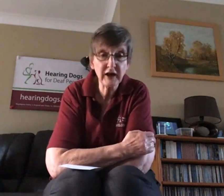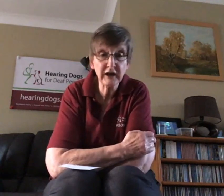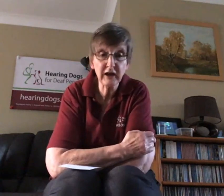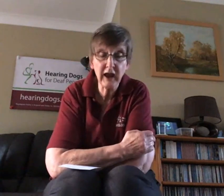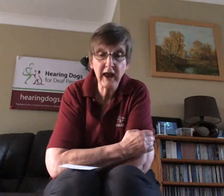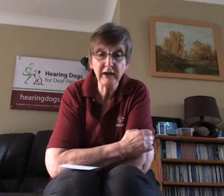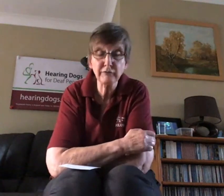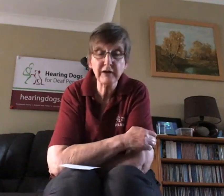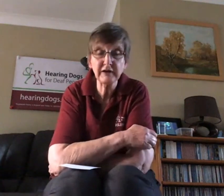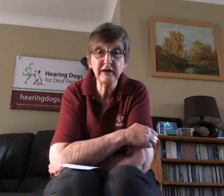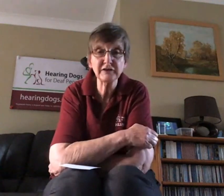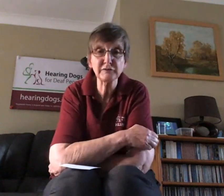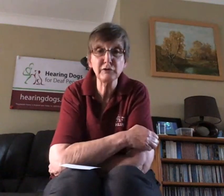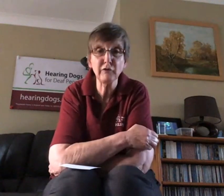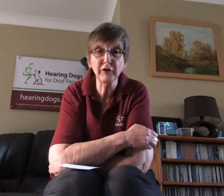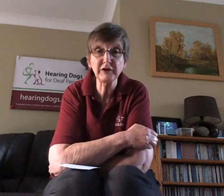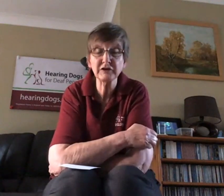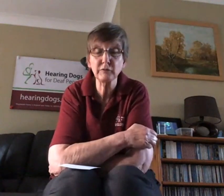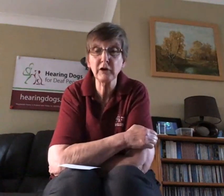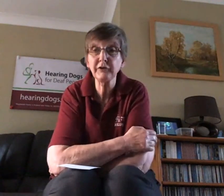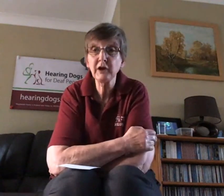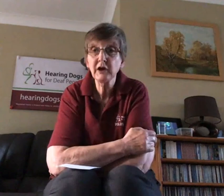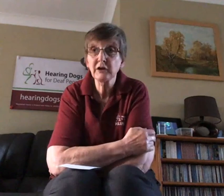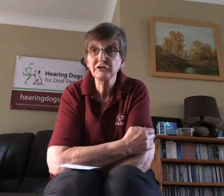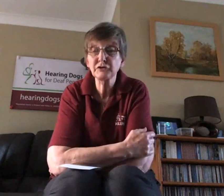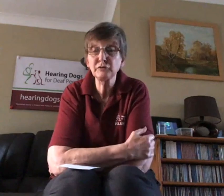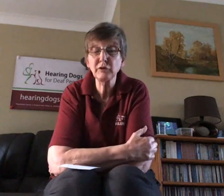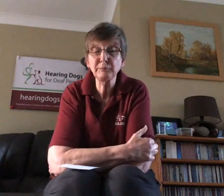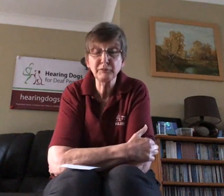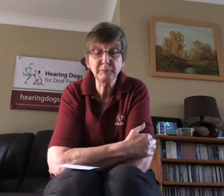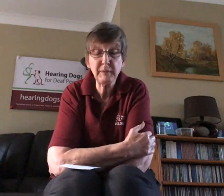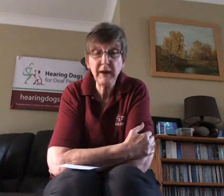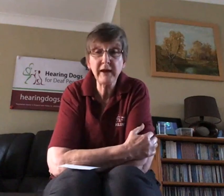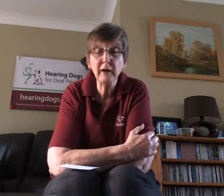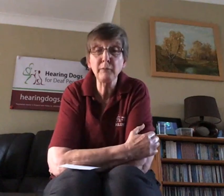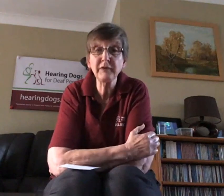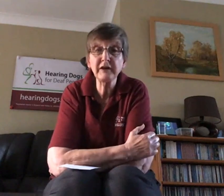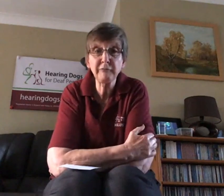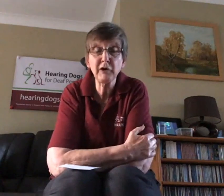and they're ready then to move on into the world to be paired up with their deaf person